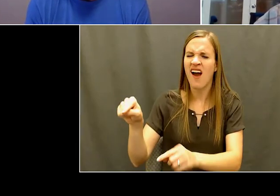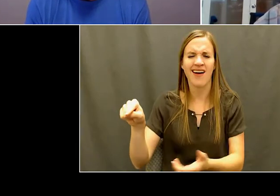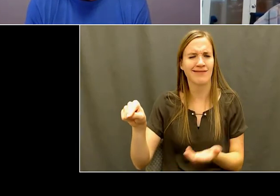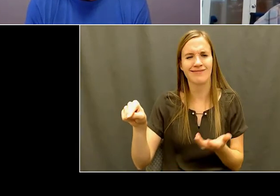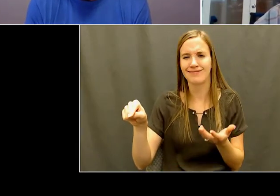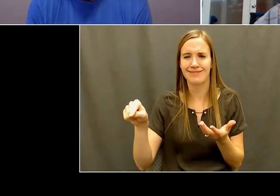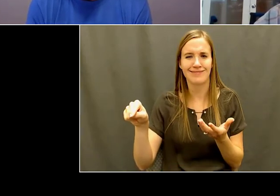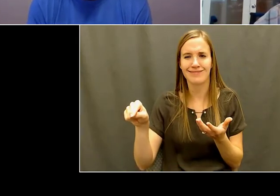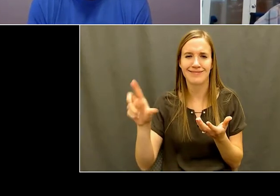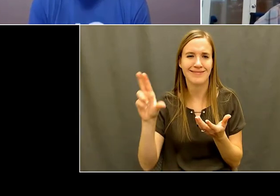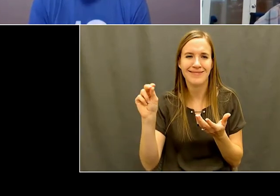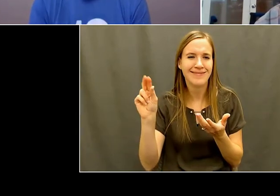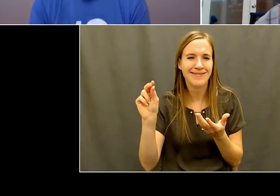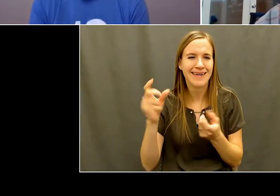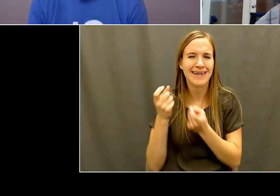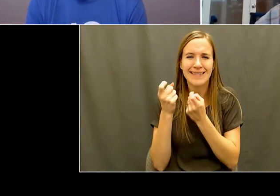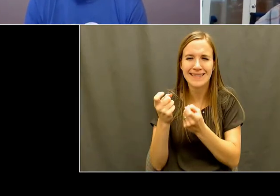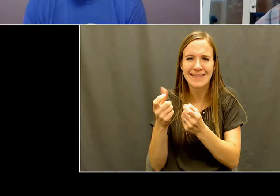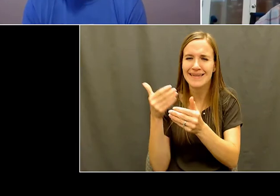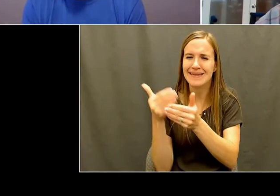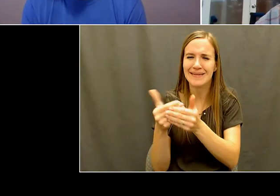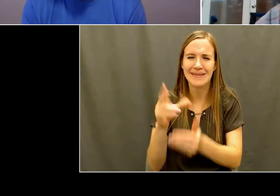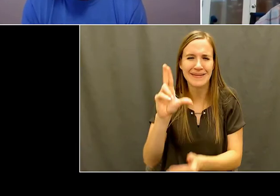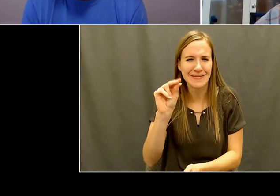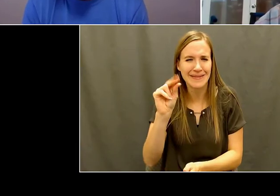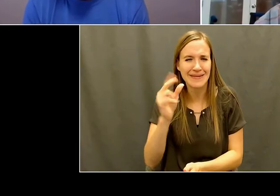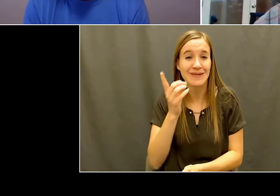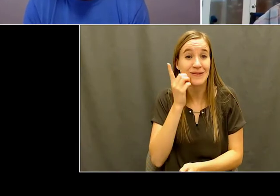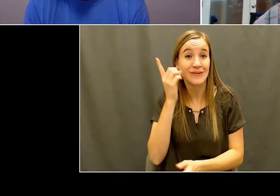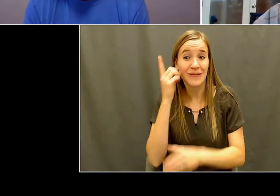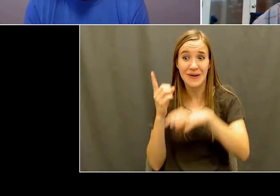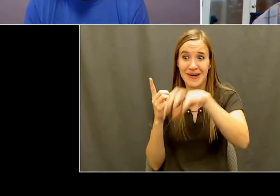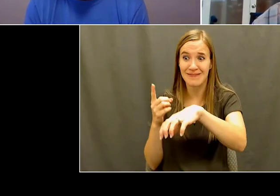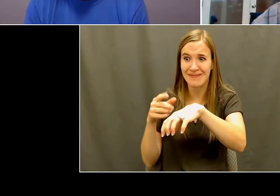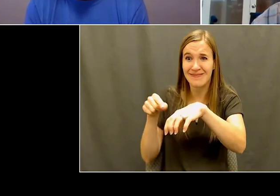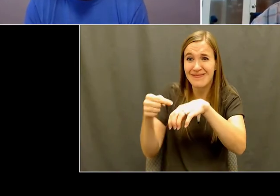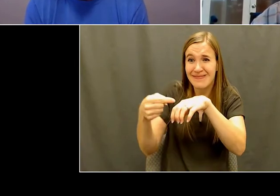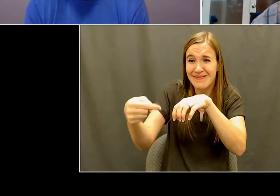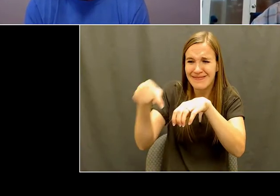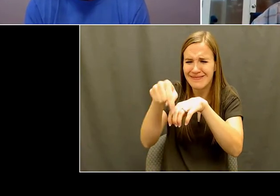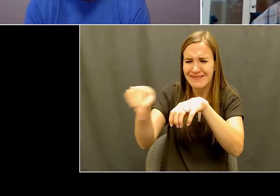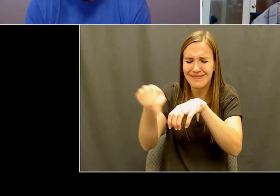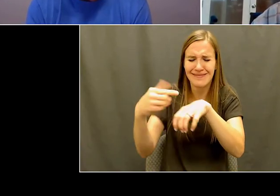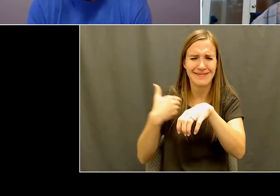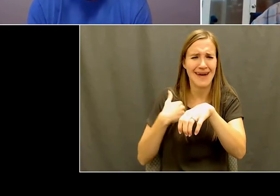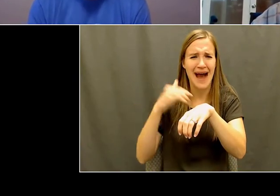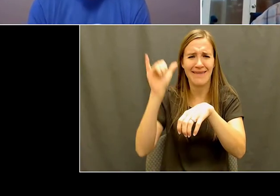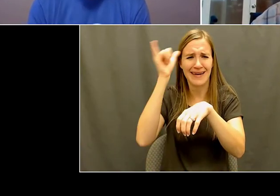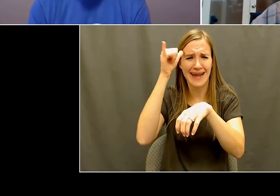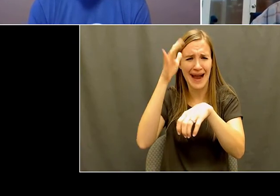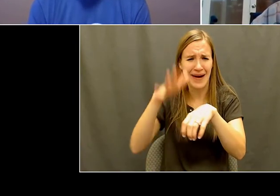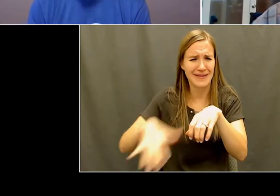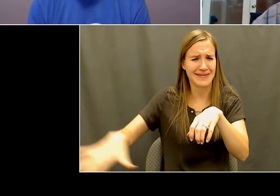the dorm. It was more It was a stockyard, actually, right across the street from university. So when I drove on